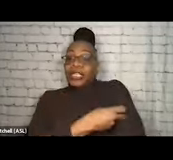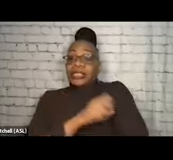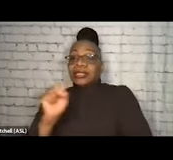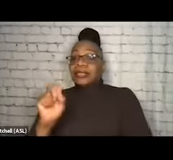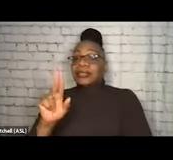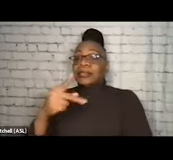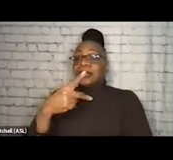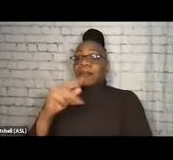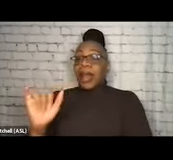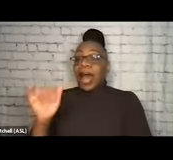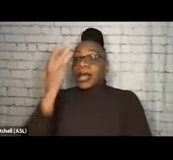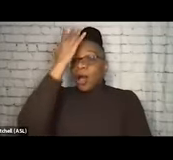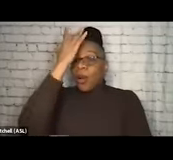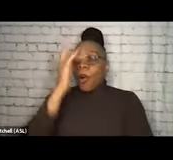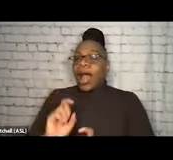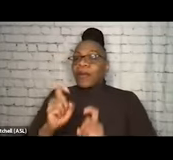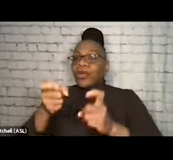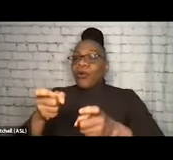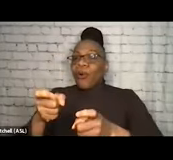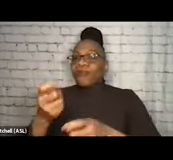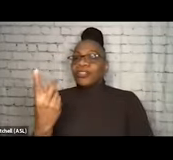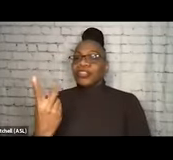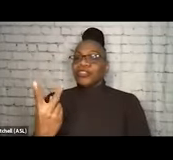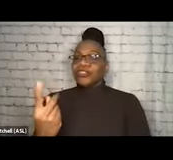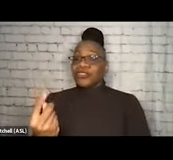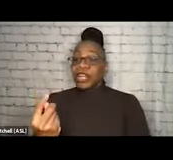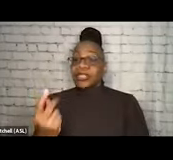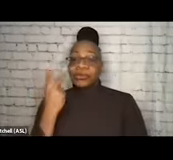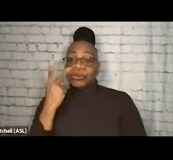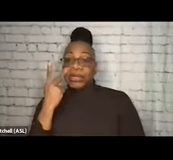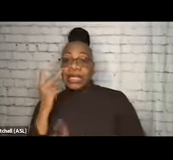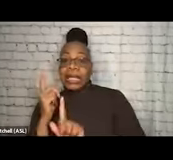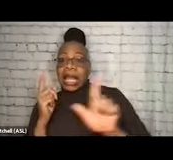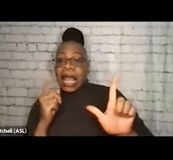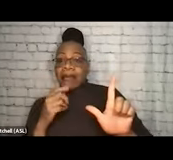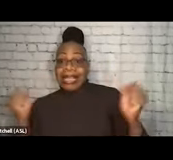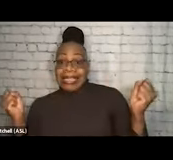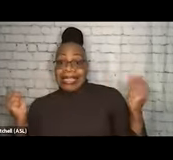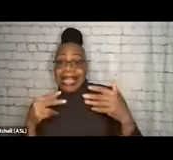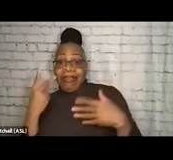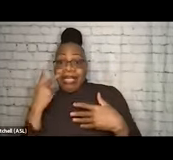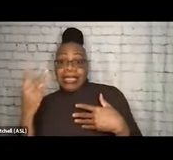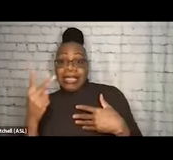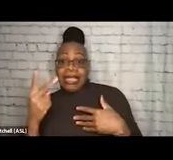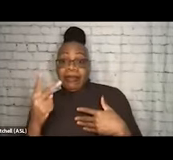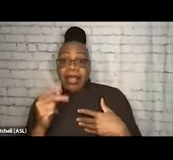Because a reused syringe, look at this down on the left, is about the scariest thing I've ever seen, not to mention if it's been shared, right?